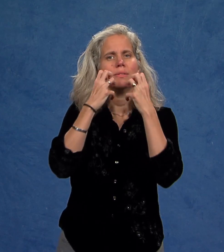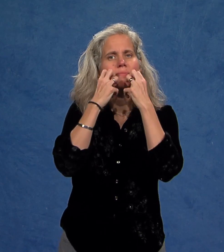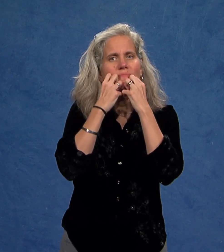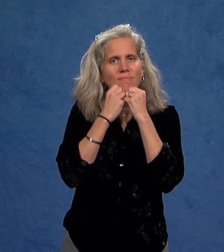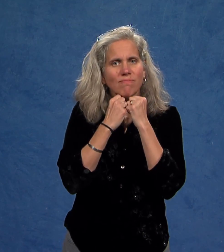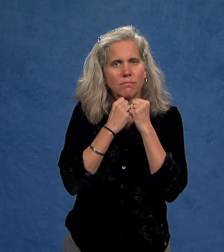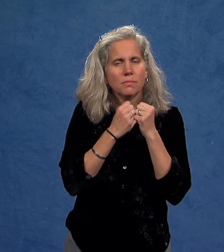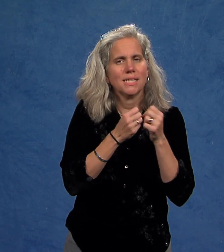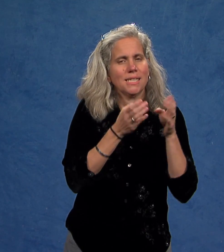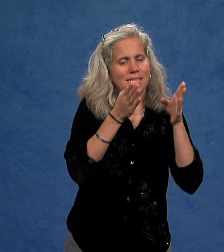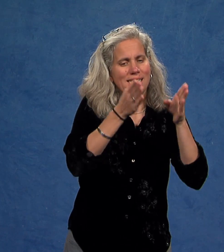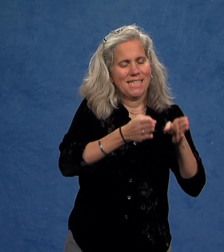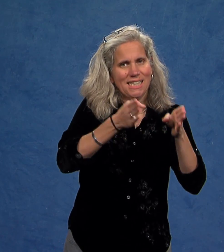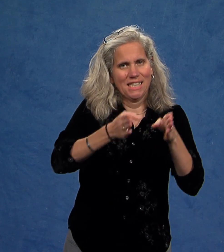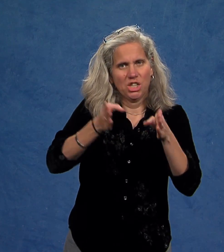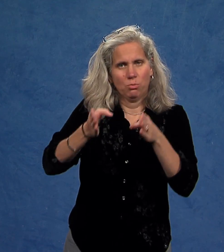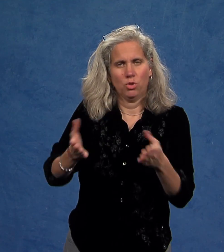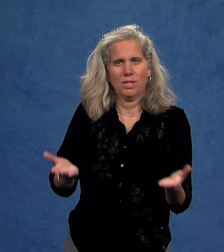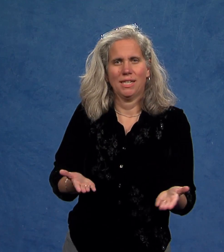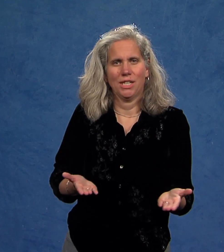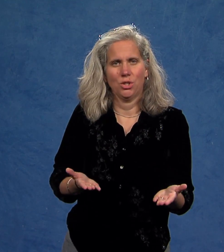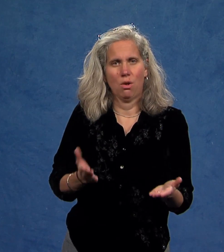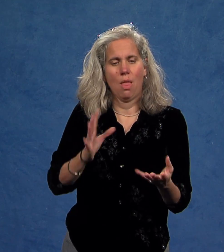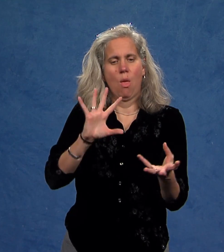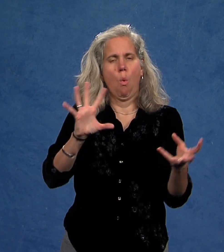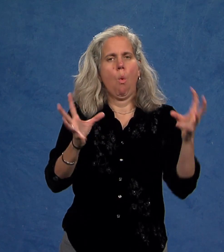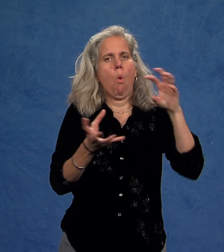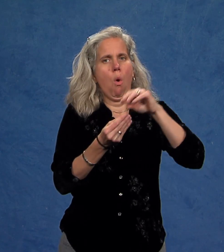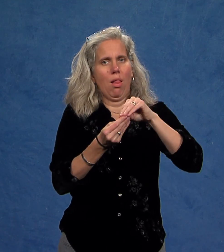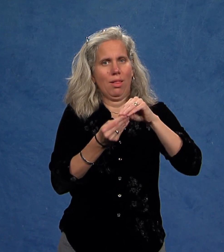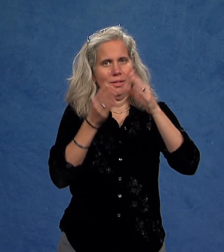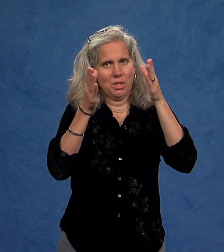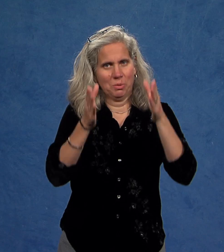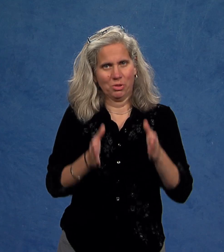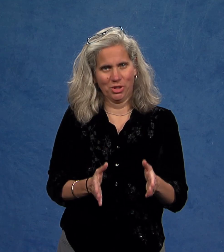and nourishes each individual as a whole.